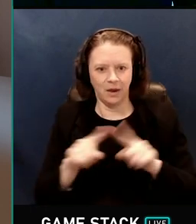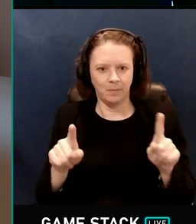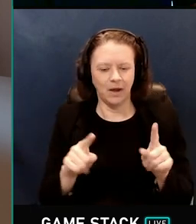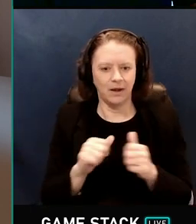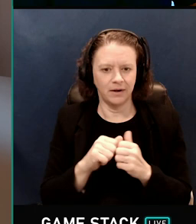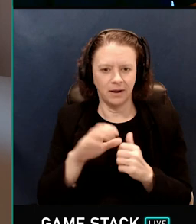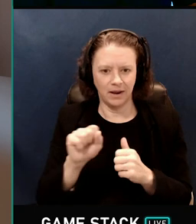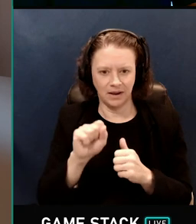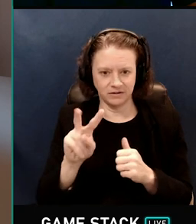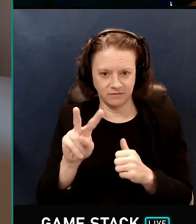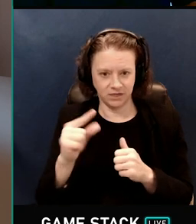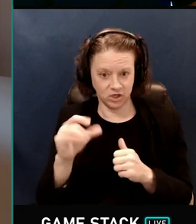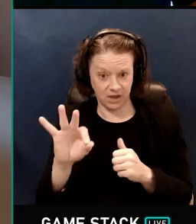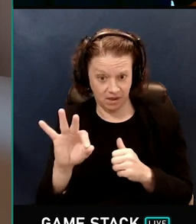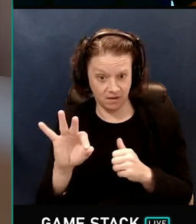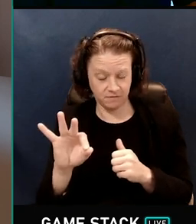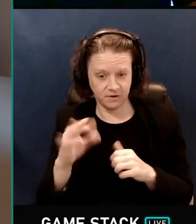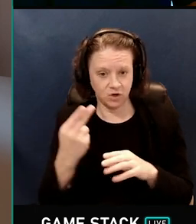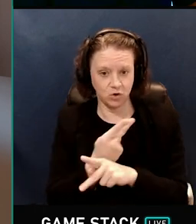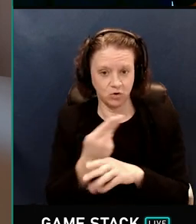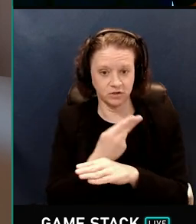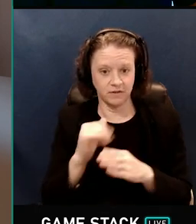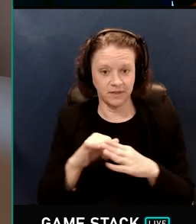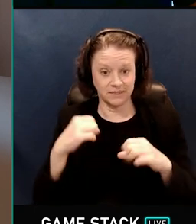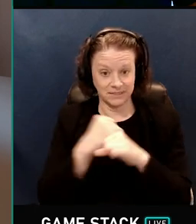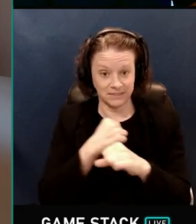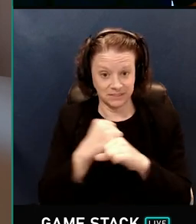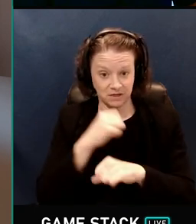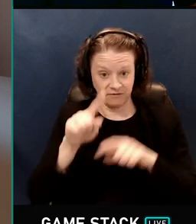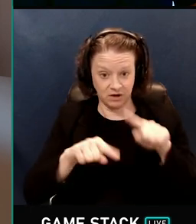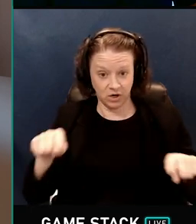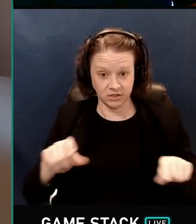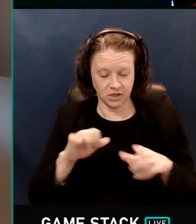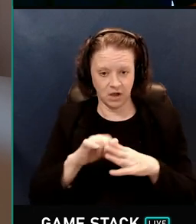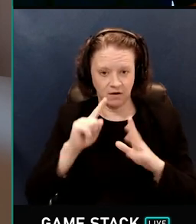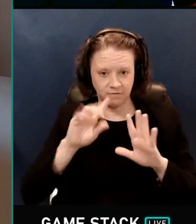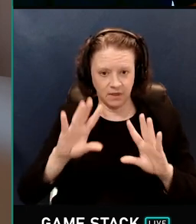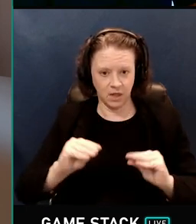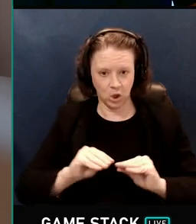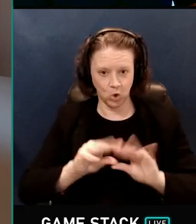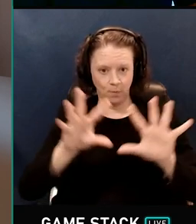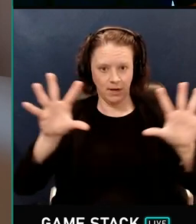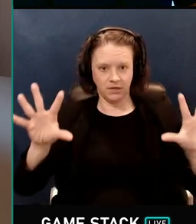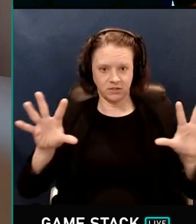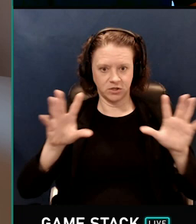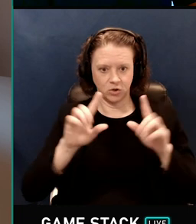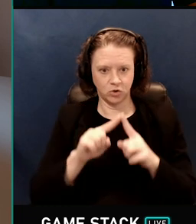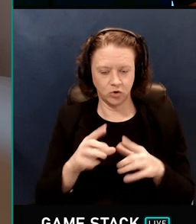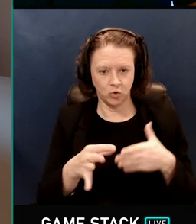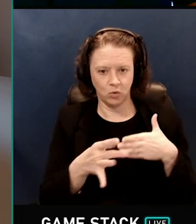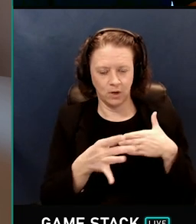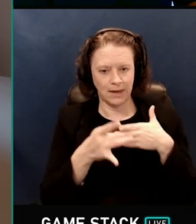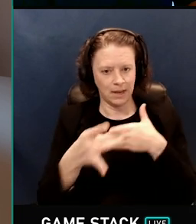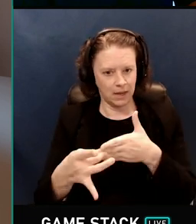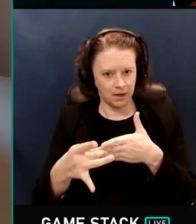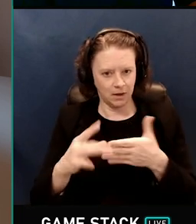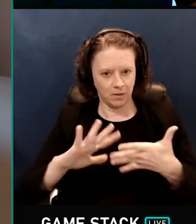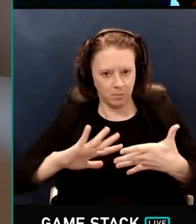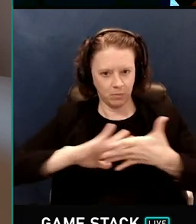But SVGF uses the statistical variance of the luminance to guide the blur kernel weights.